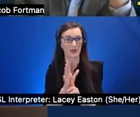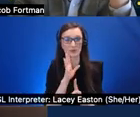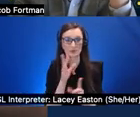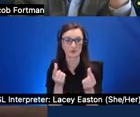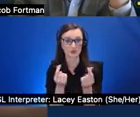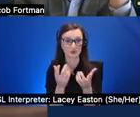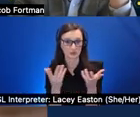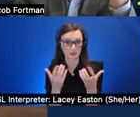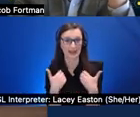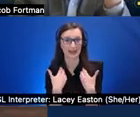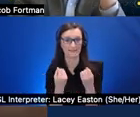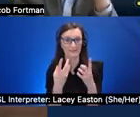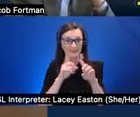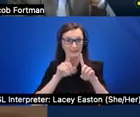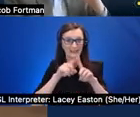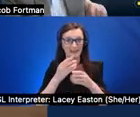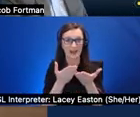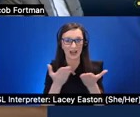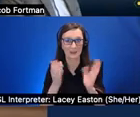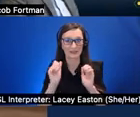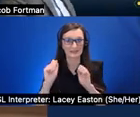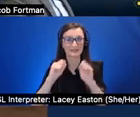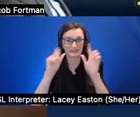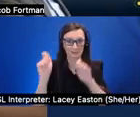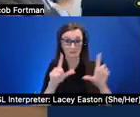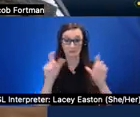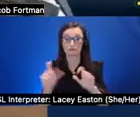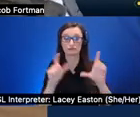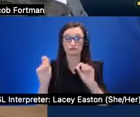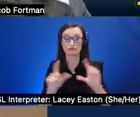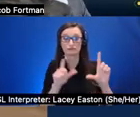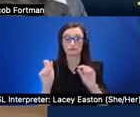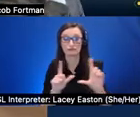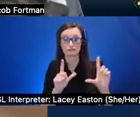user and that that's rendered for example in this solar system app users can explore like